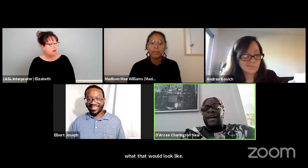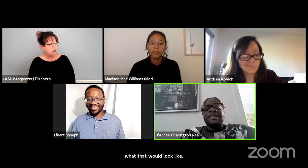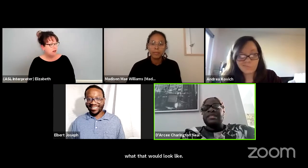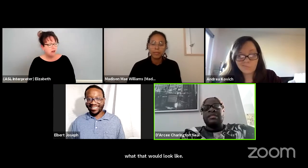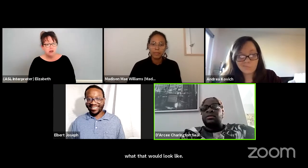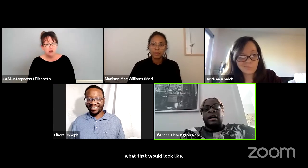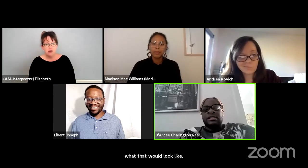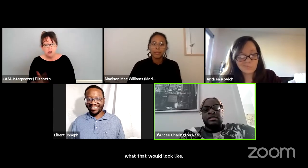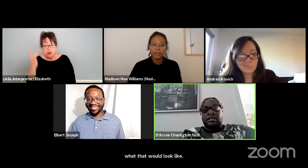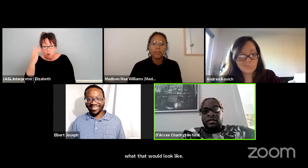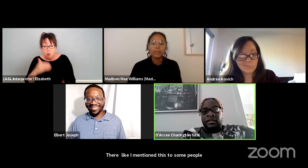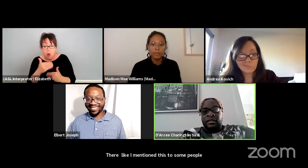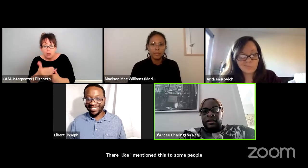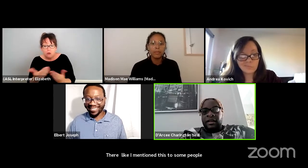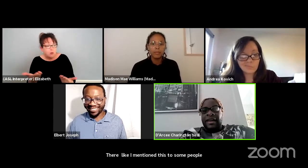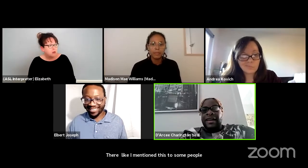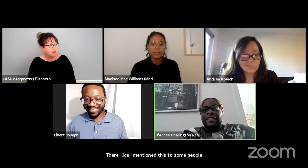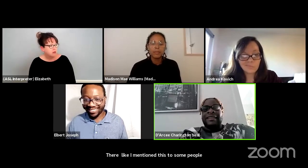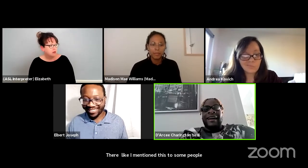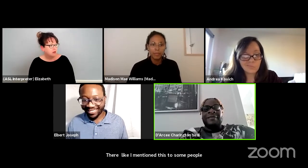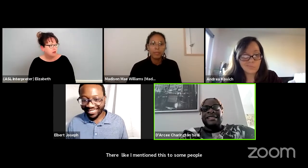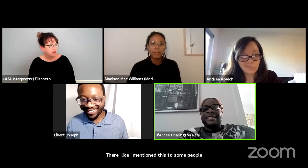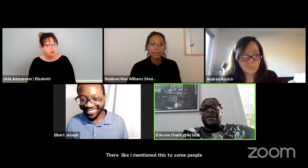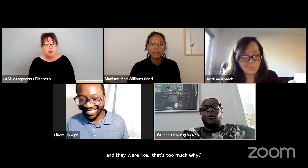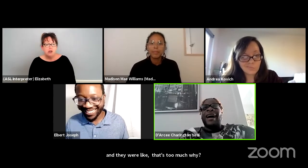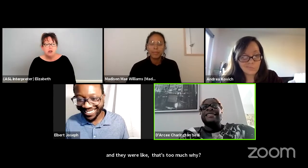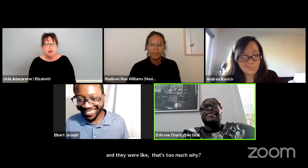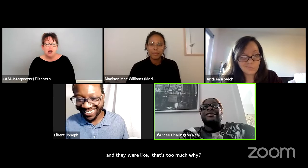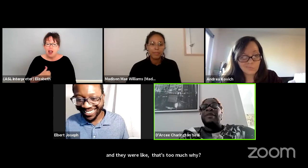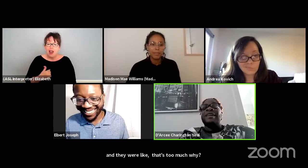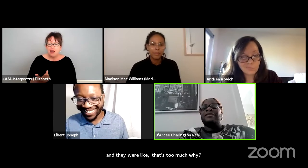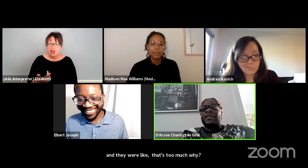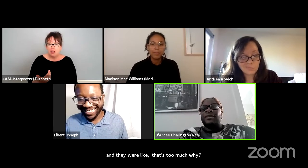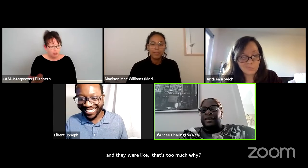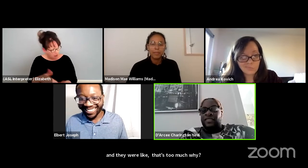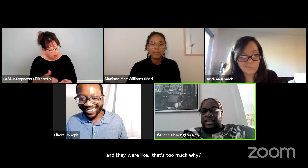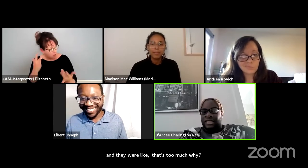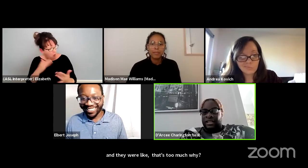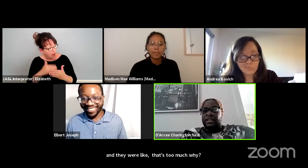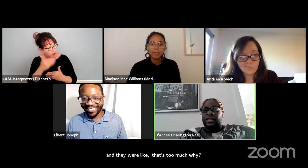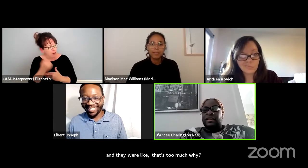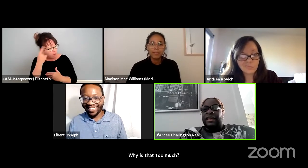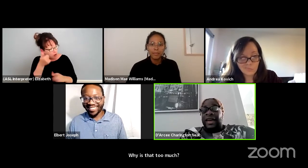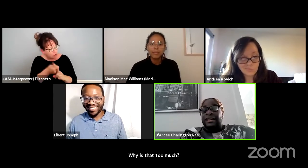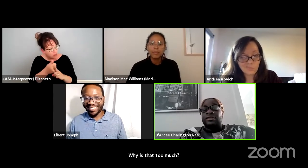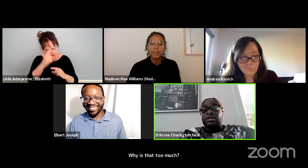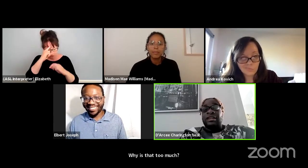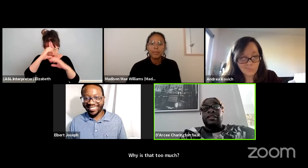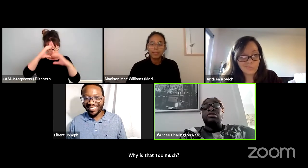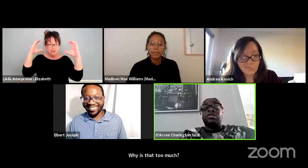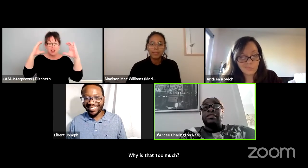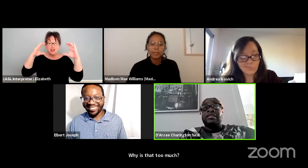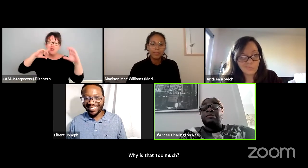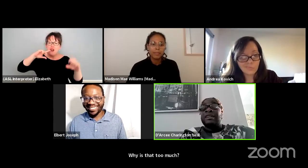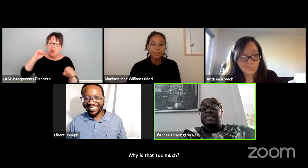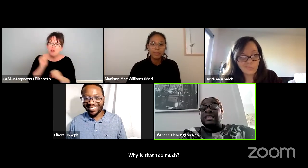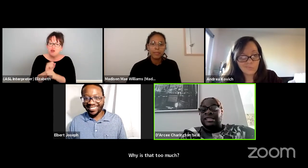Why is that too much? And I'm just like, why is it too much for you to envision like an actual, you thought that just